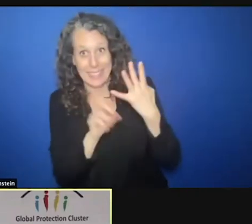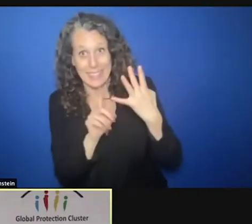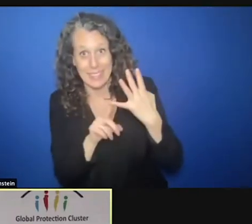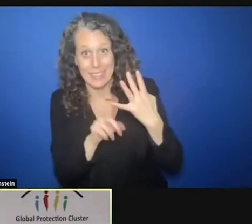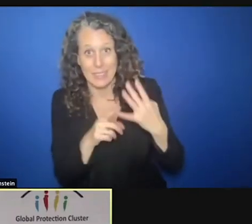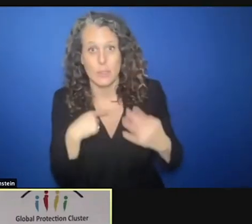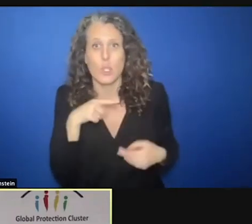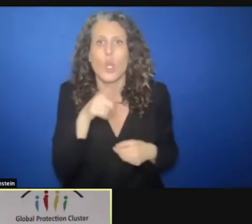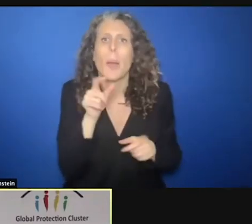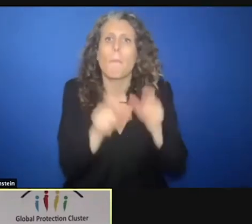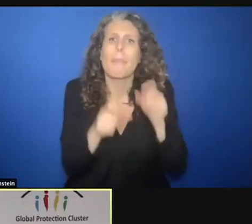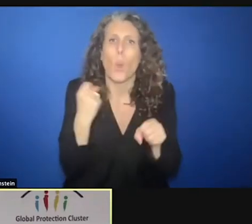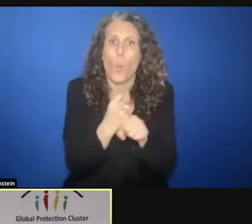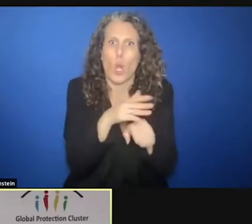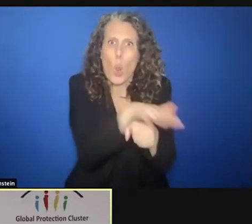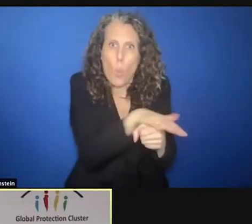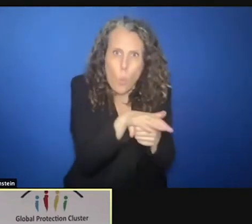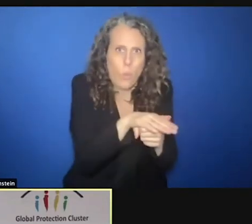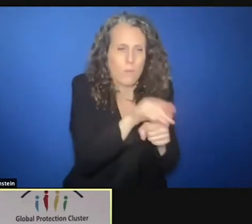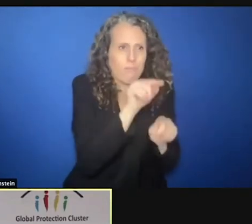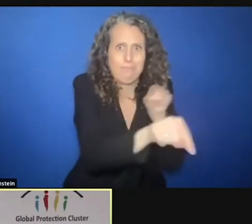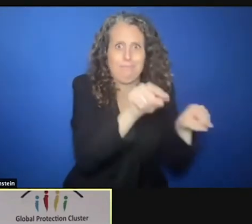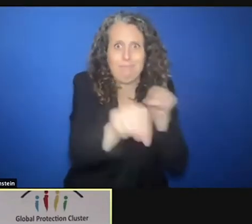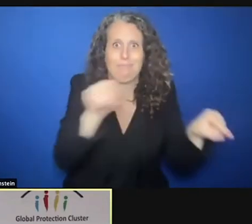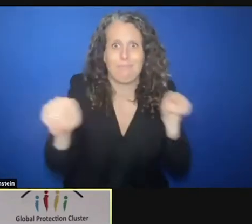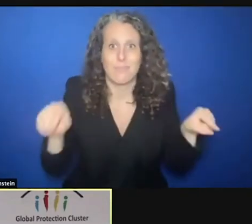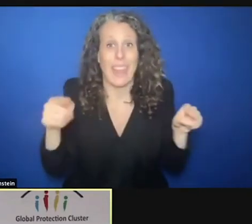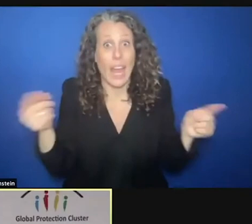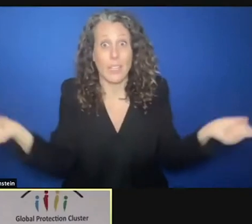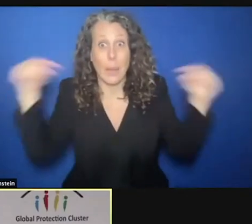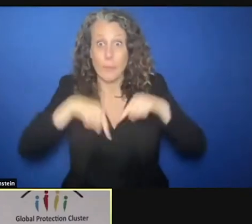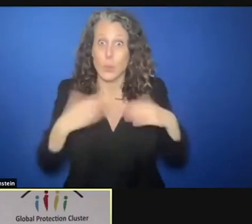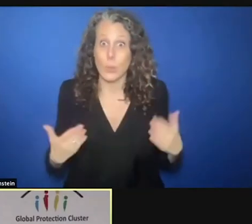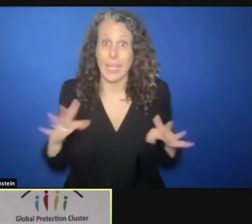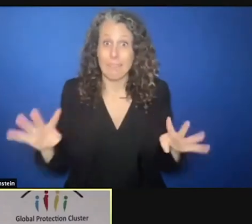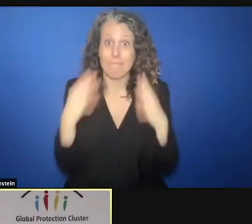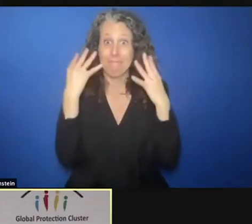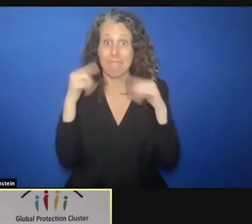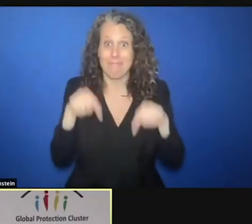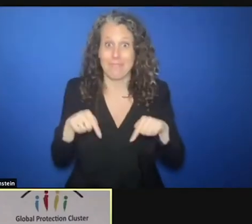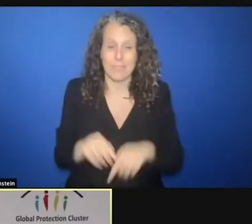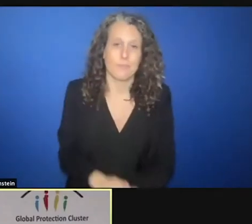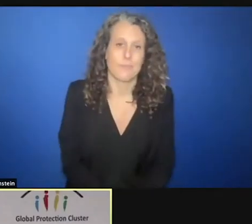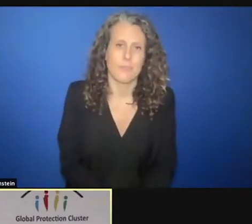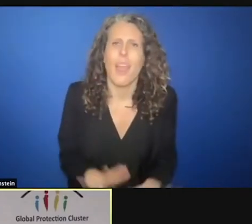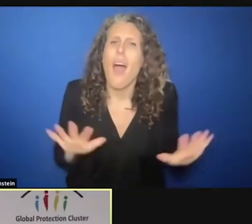actors. That are here with us today on the call. If there is one measure of the success